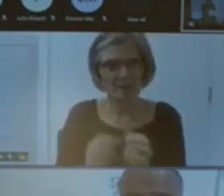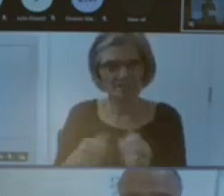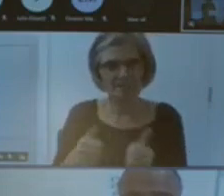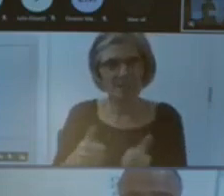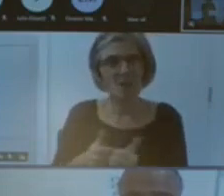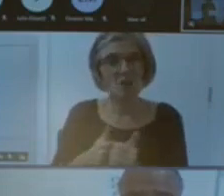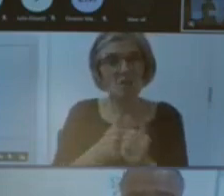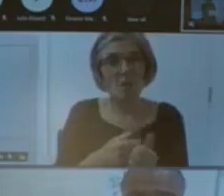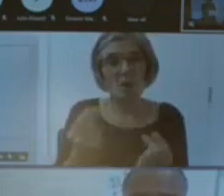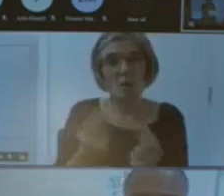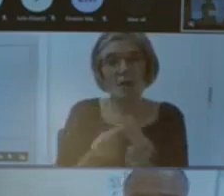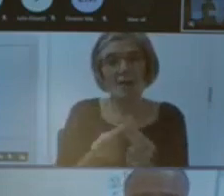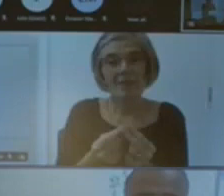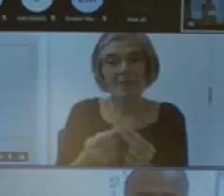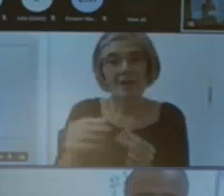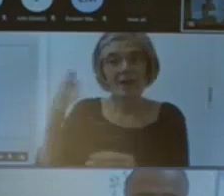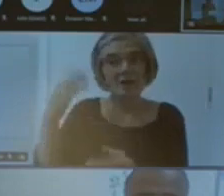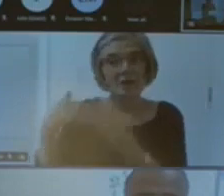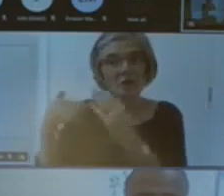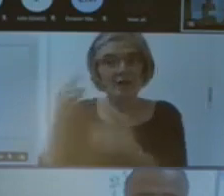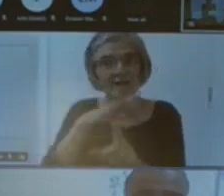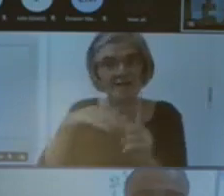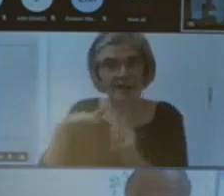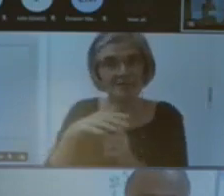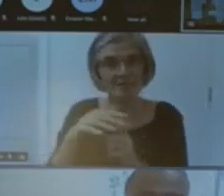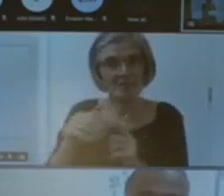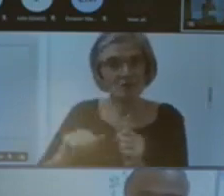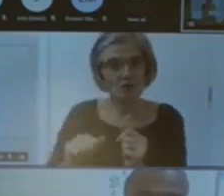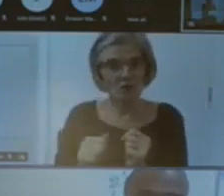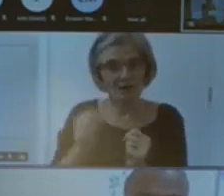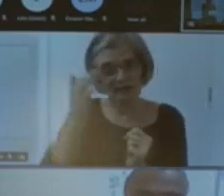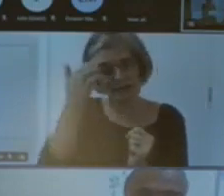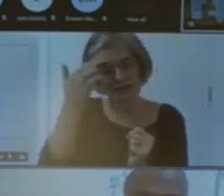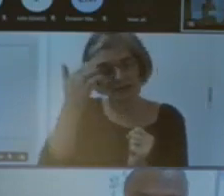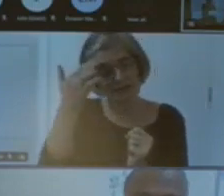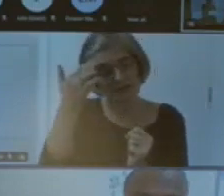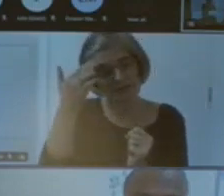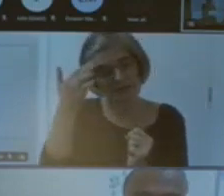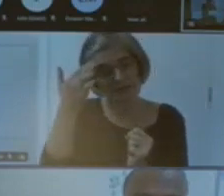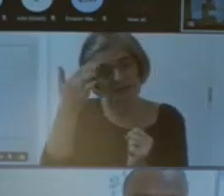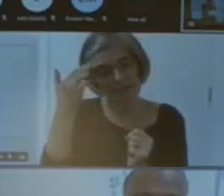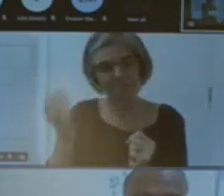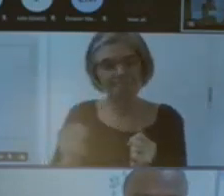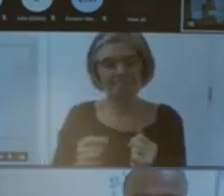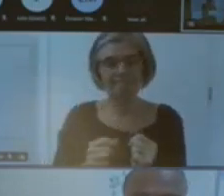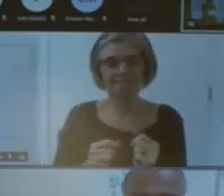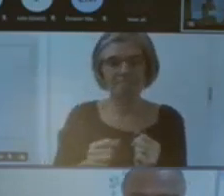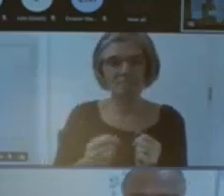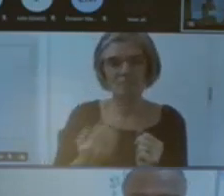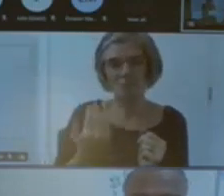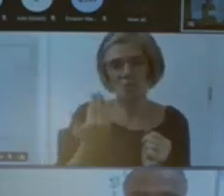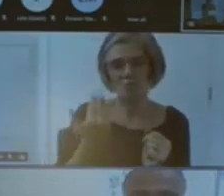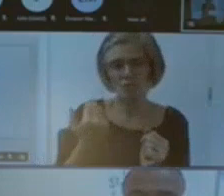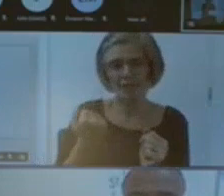um most um one of their outcomes from their most recent mainstreaming inequality outcomes report